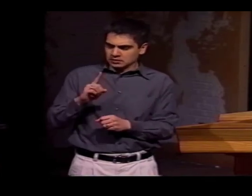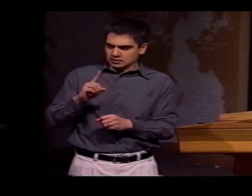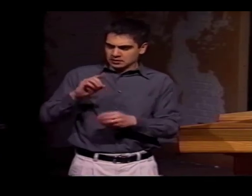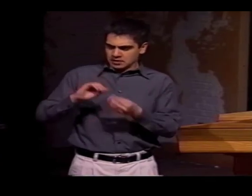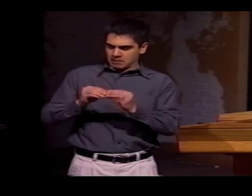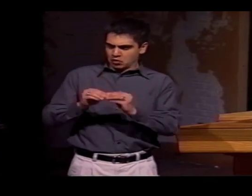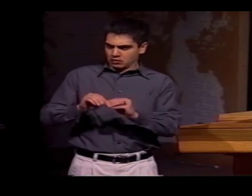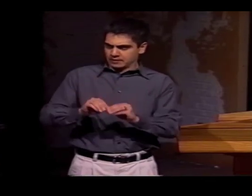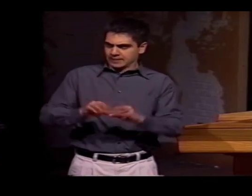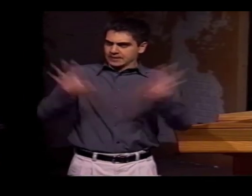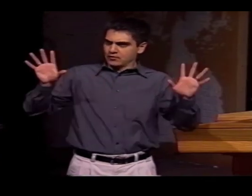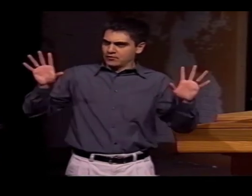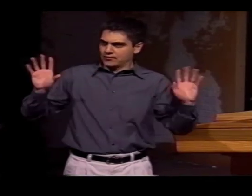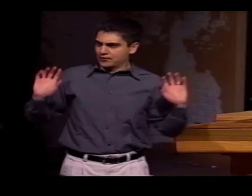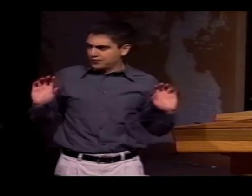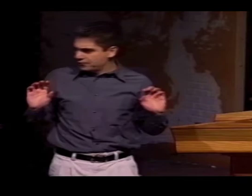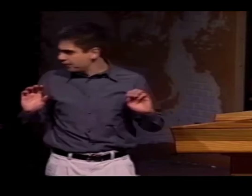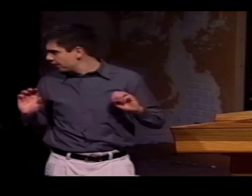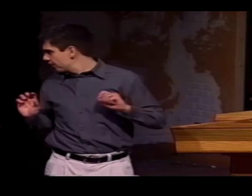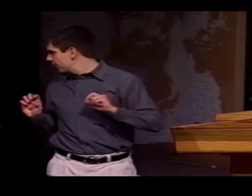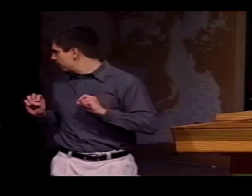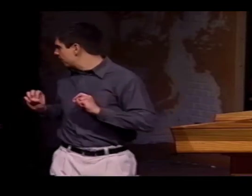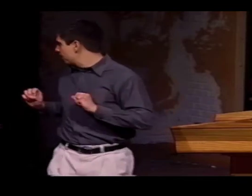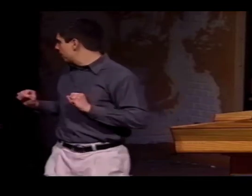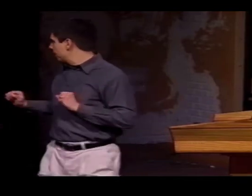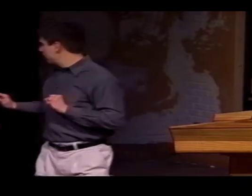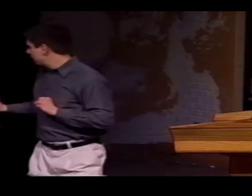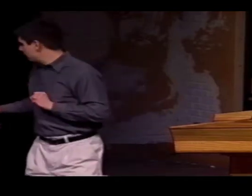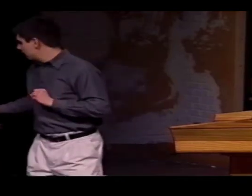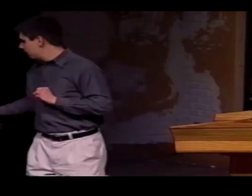AND THEY WOULD USE A VARIETY OF WAYS TO MAKE SURE IT WAS CLEAR.